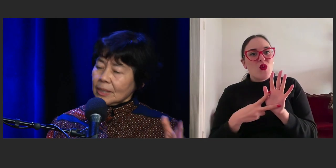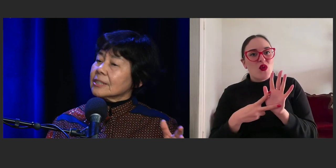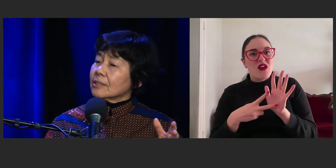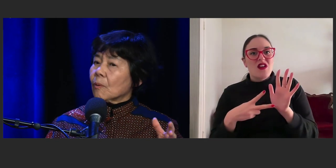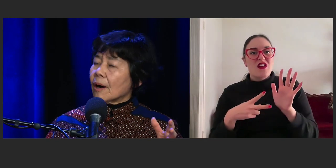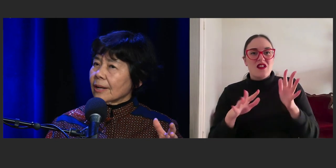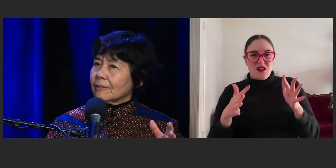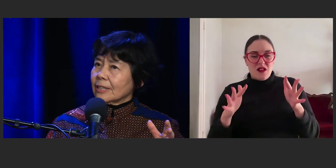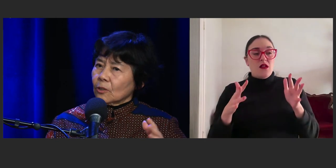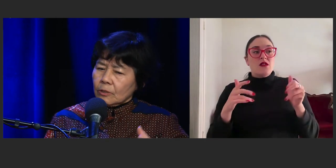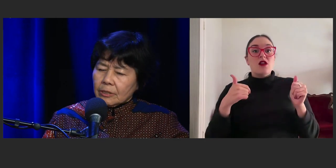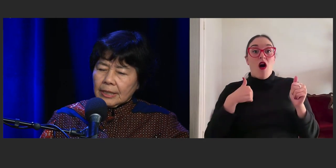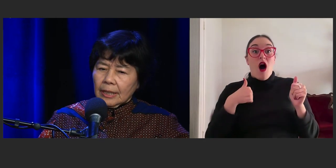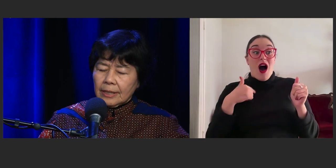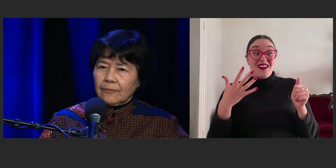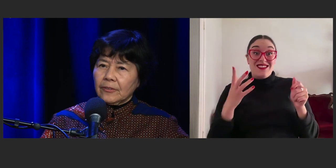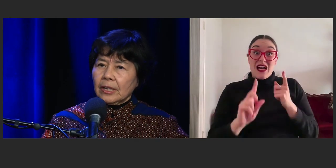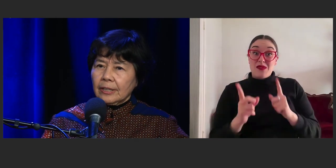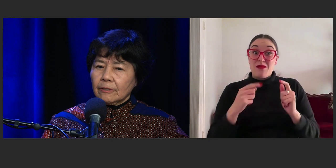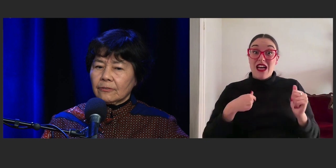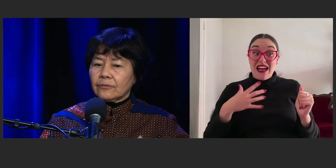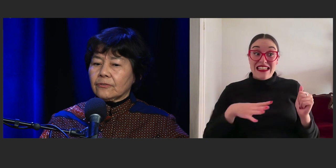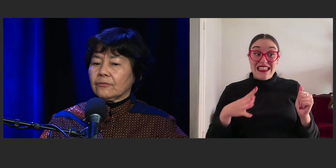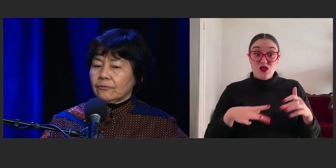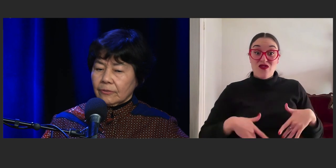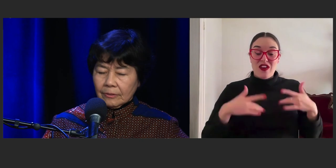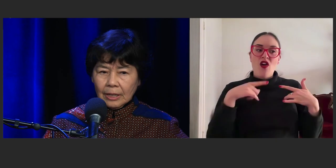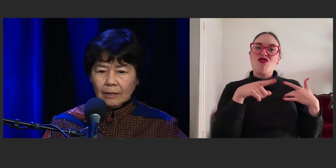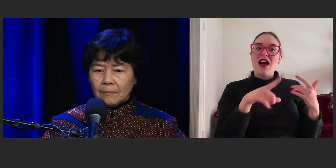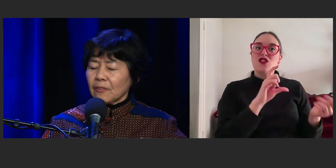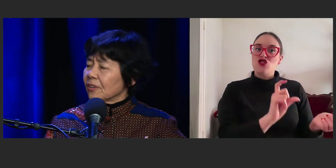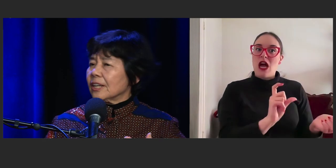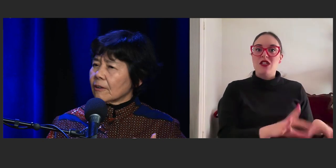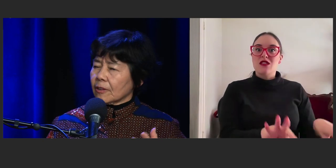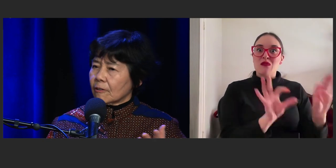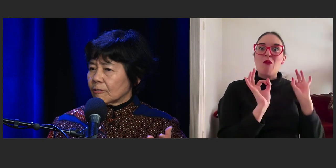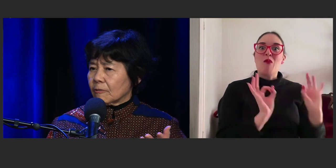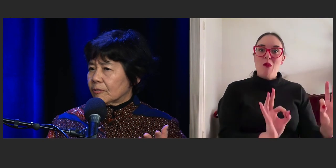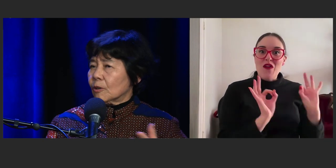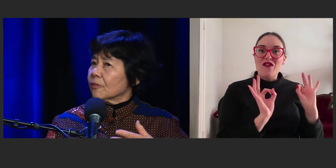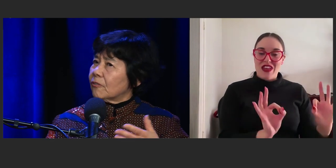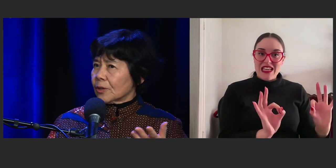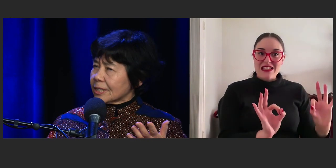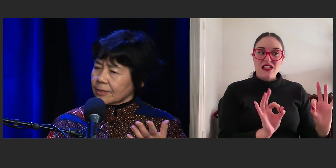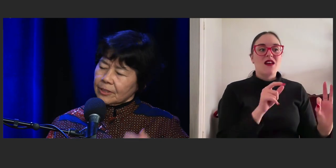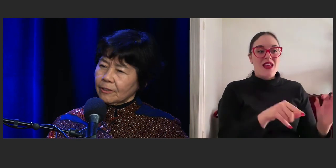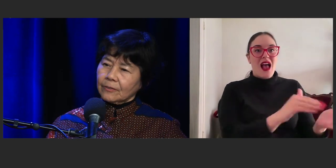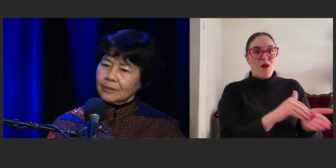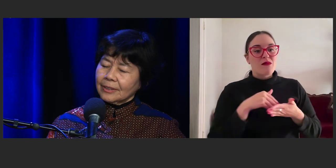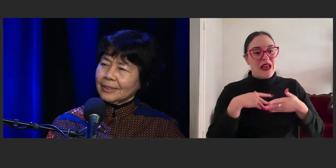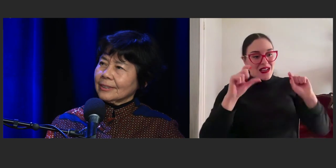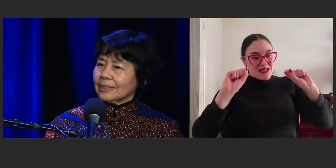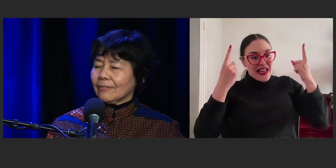once in a while in order to get that feeling of, the feeling of the whole novel or the voice of the novel.